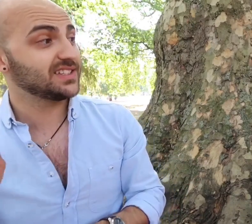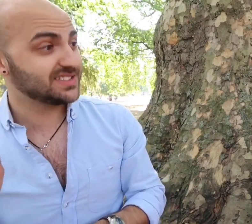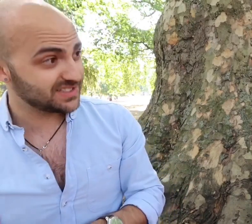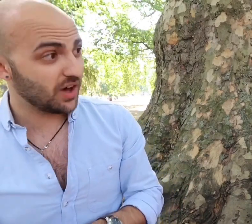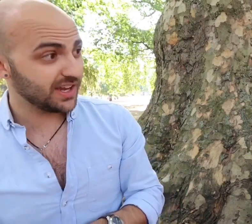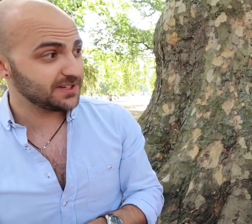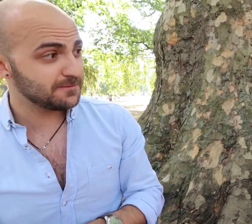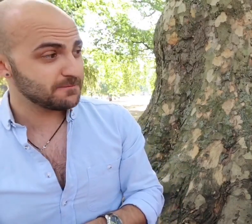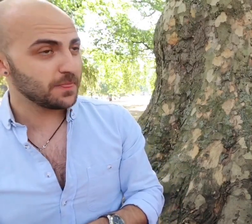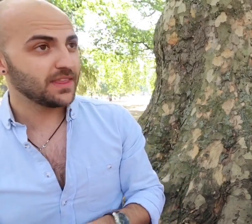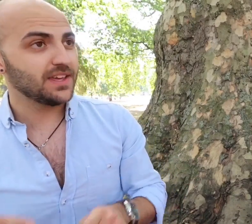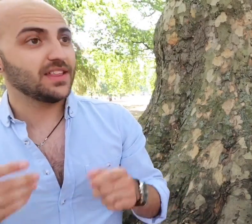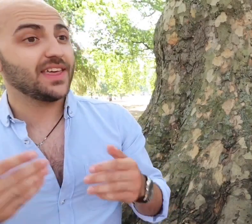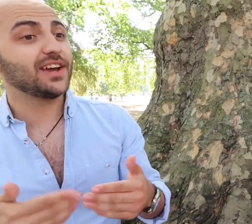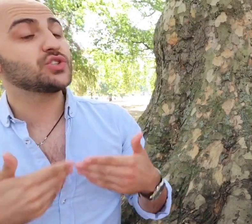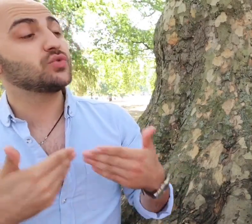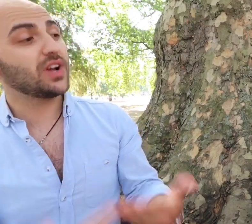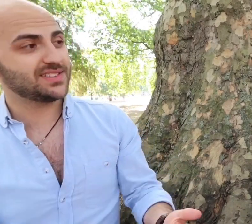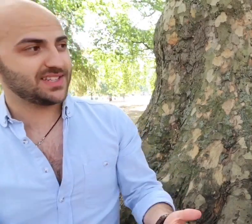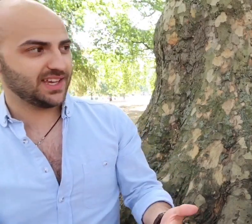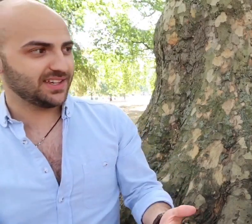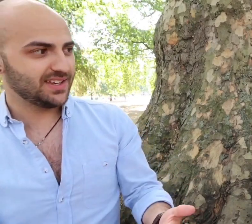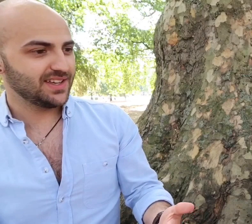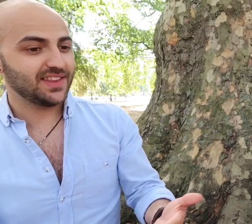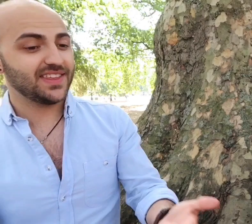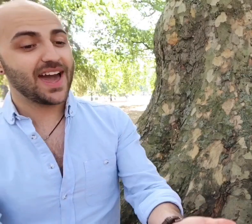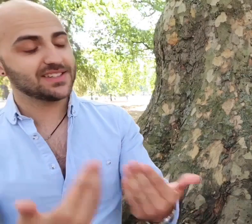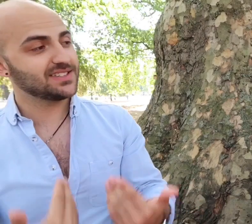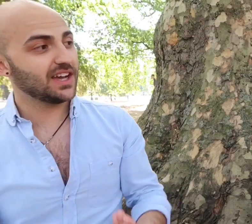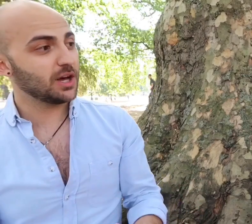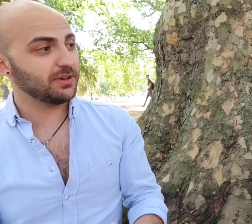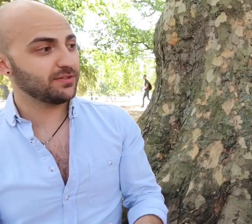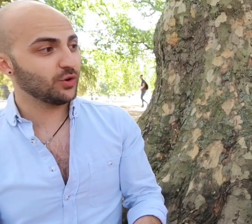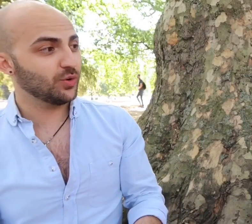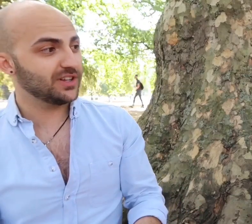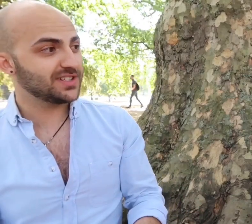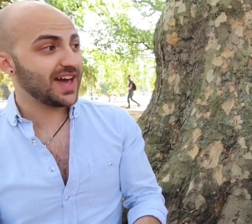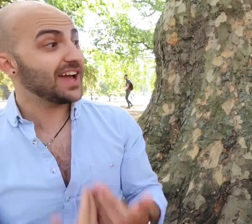can sign, they are trusting that the actors that are coming forward actually